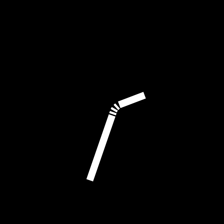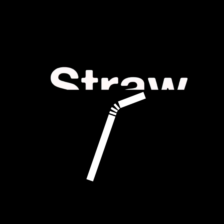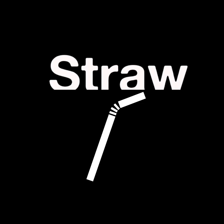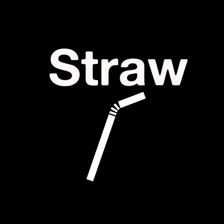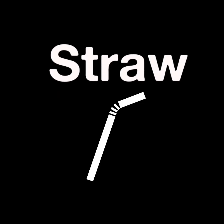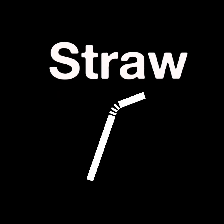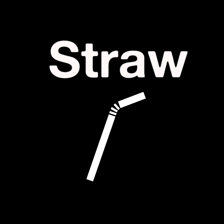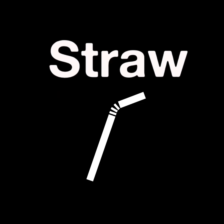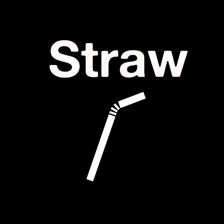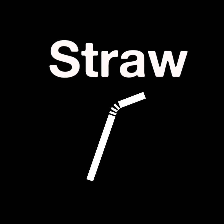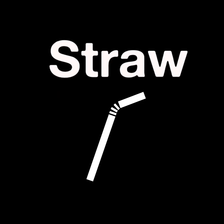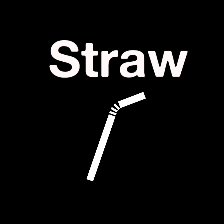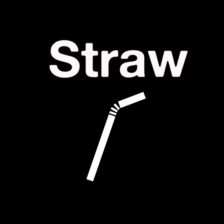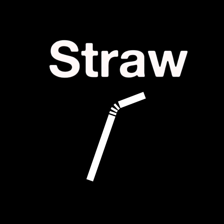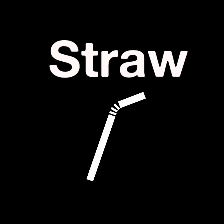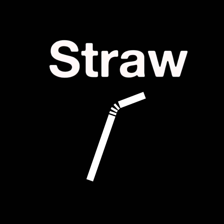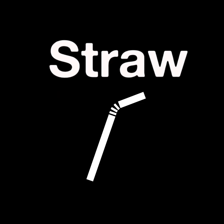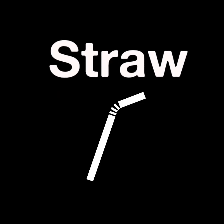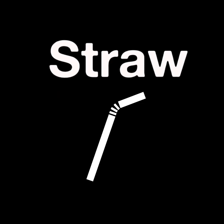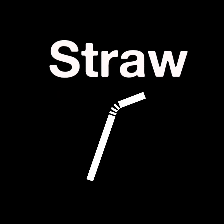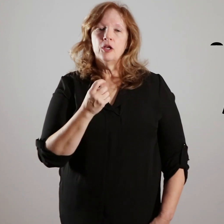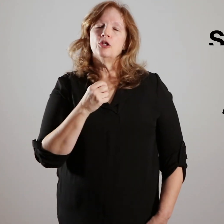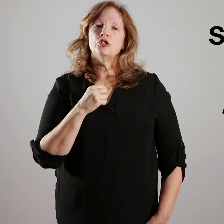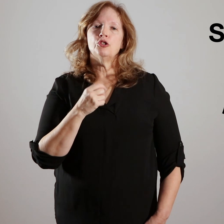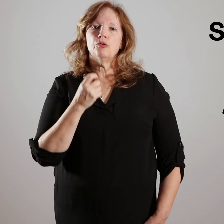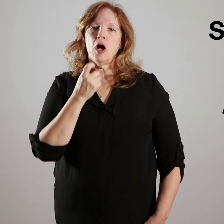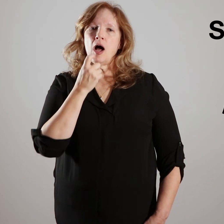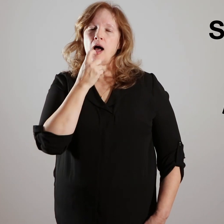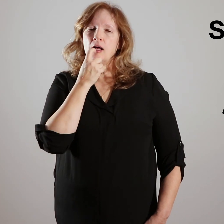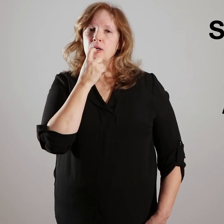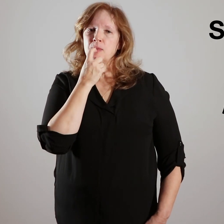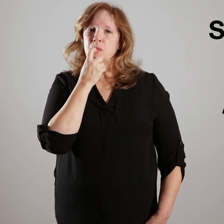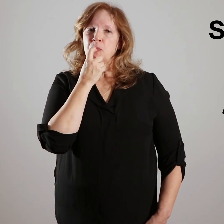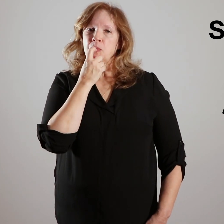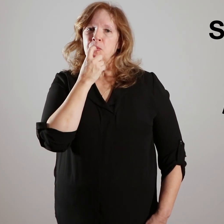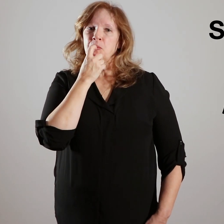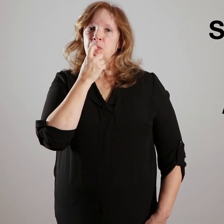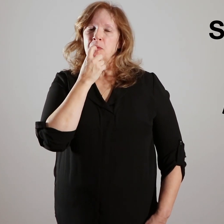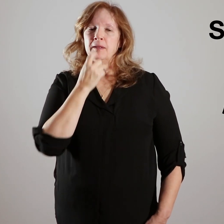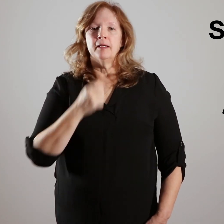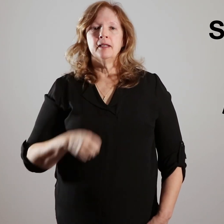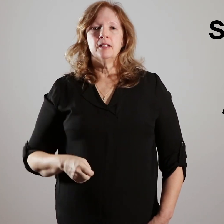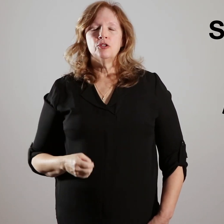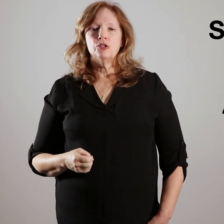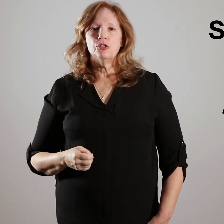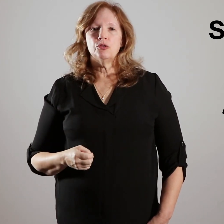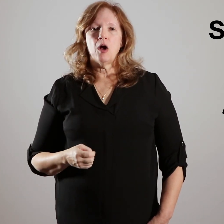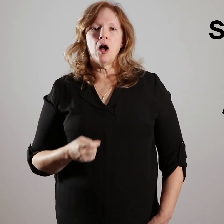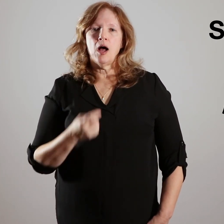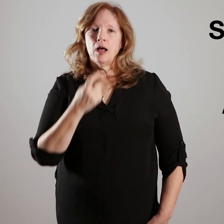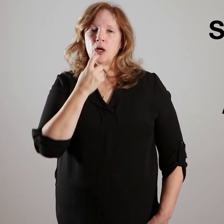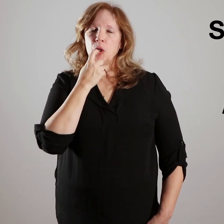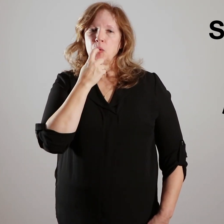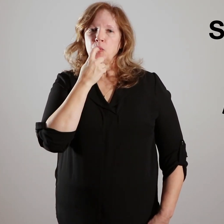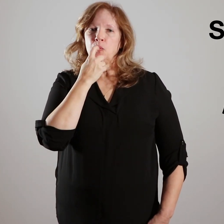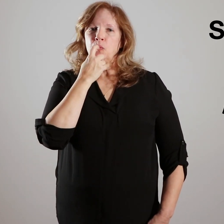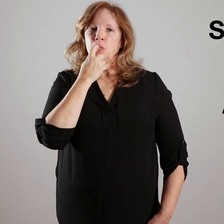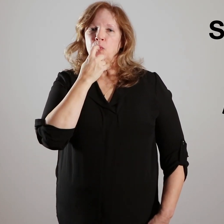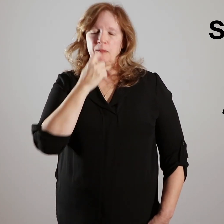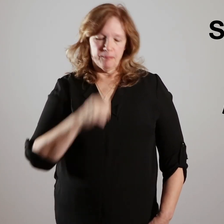[image] straw [person signing straw] straw